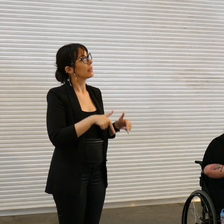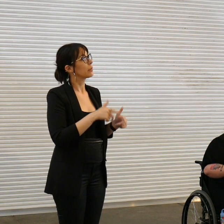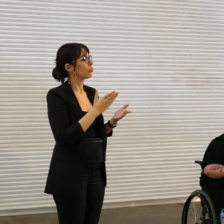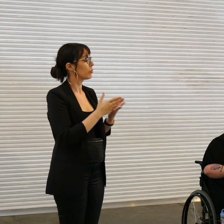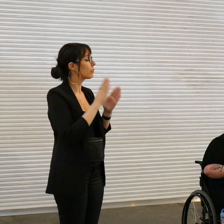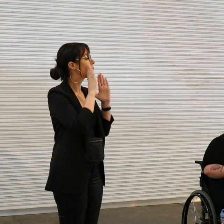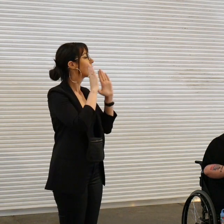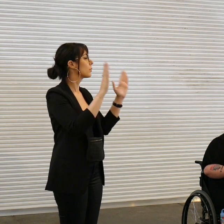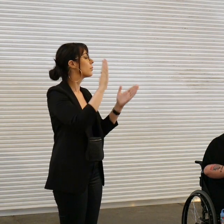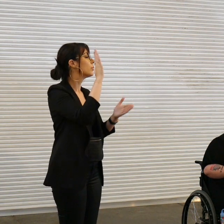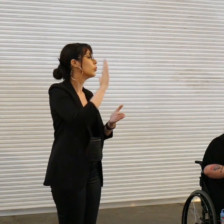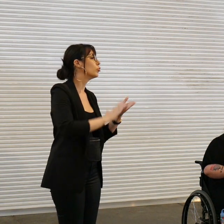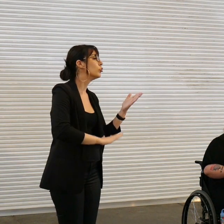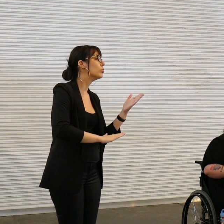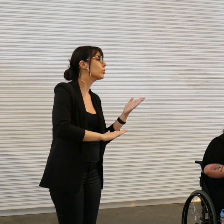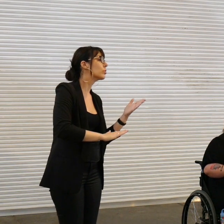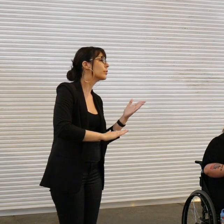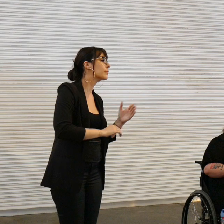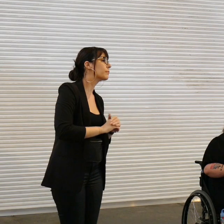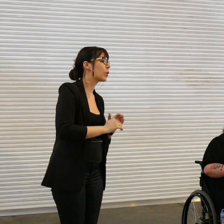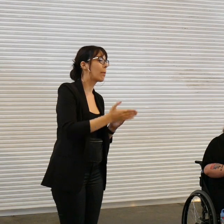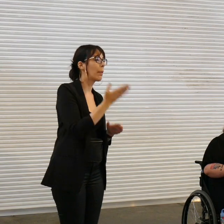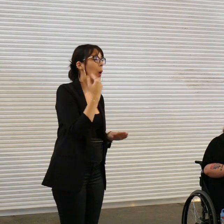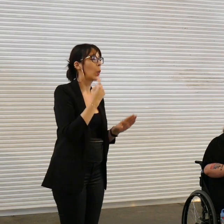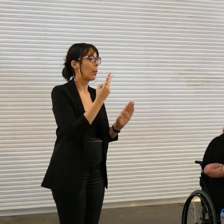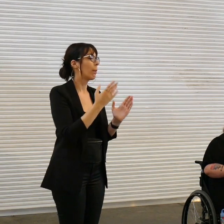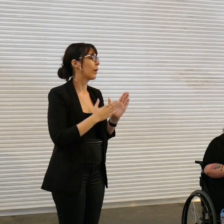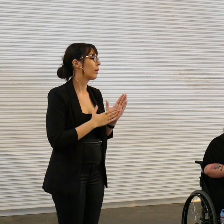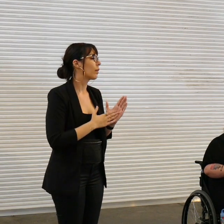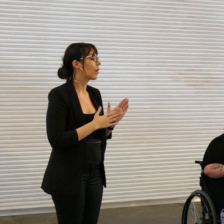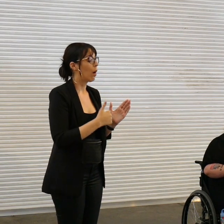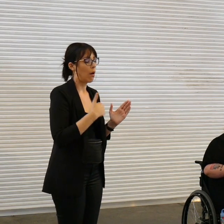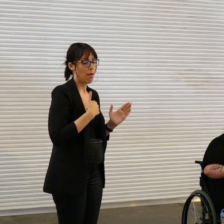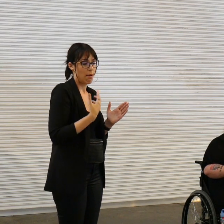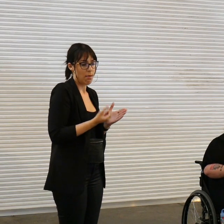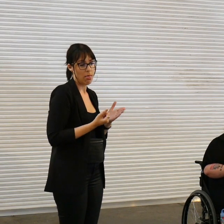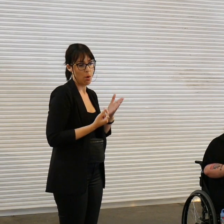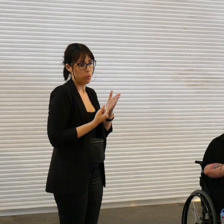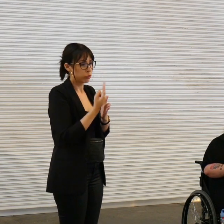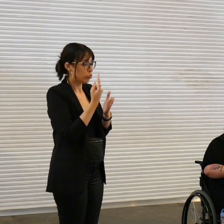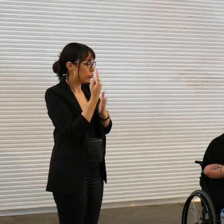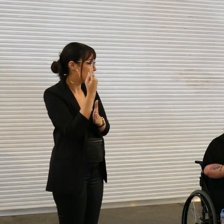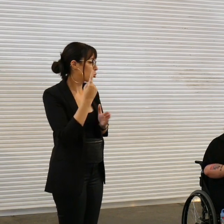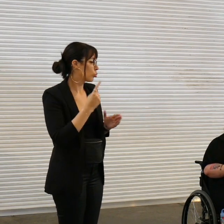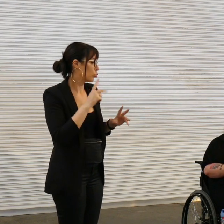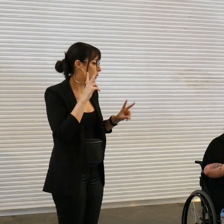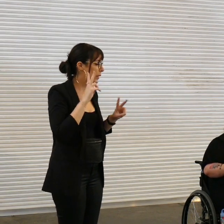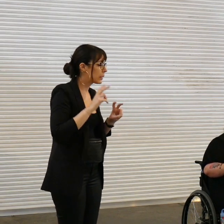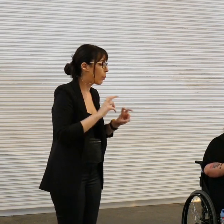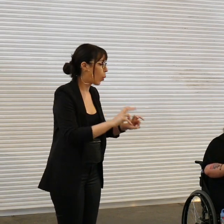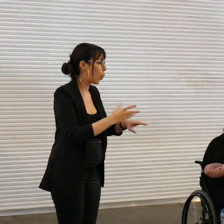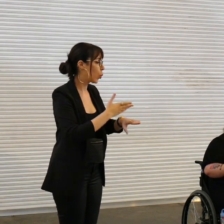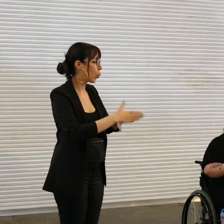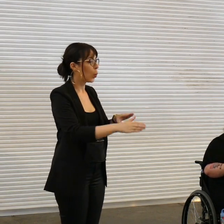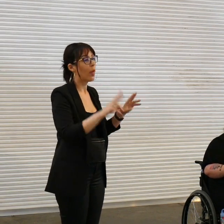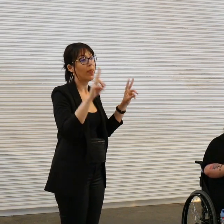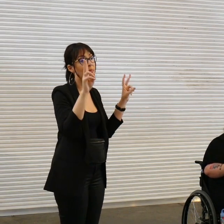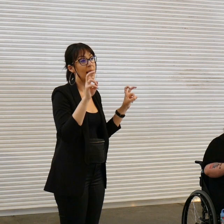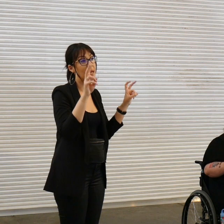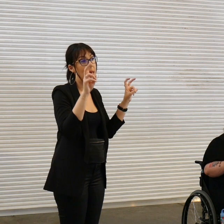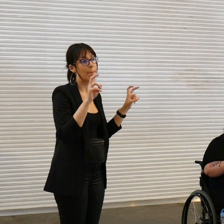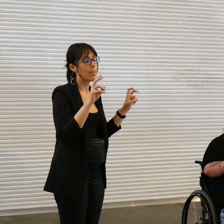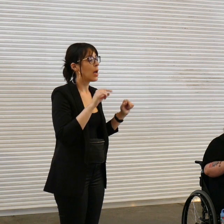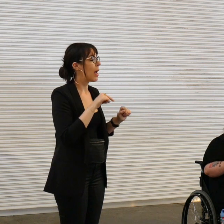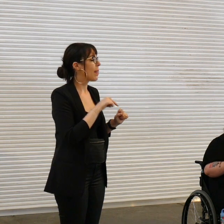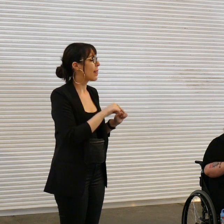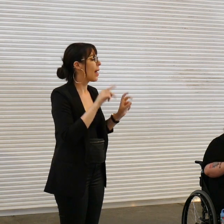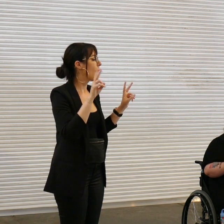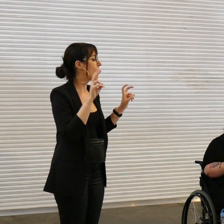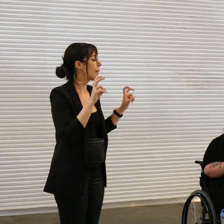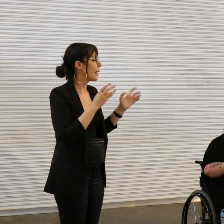experience over these weeks I've had the chance to explore a theme that really only solidified about